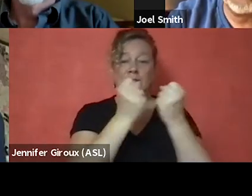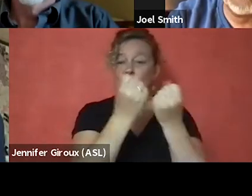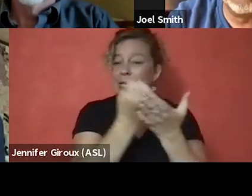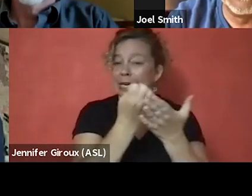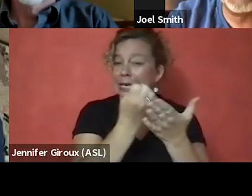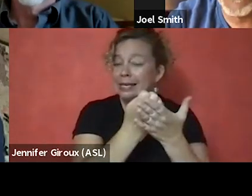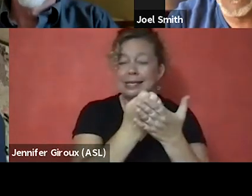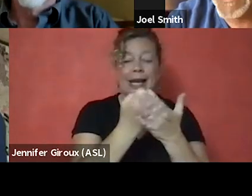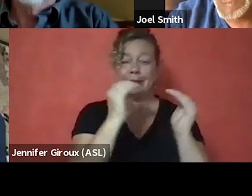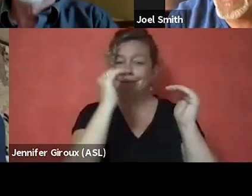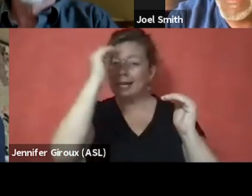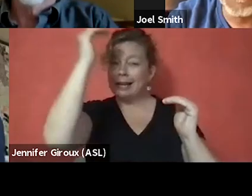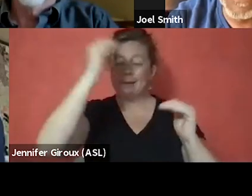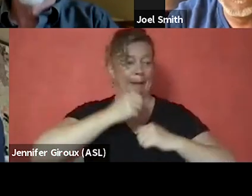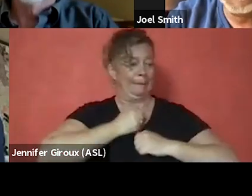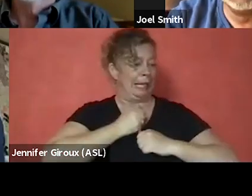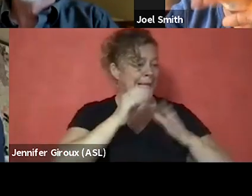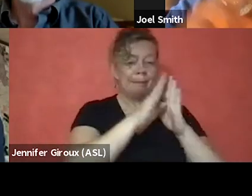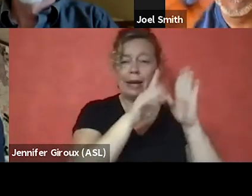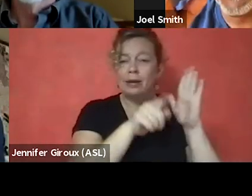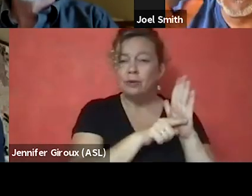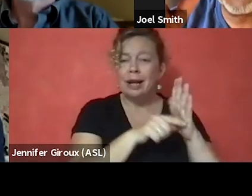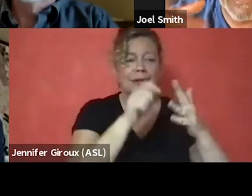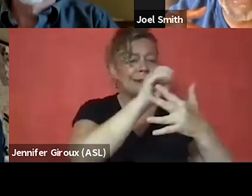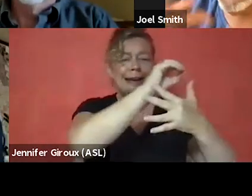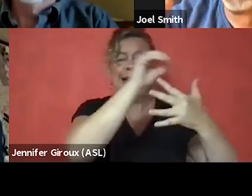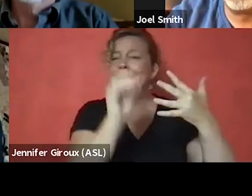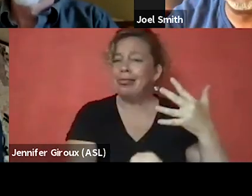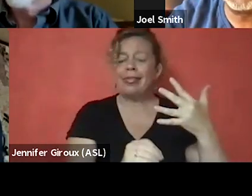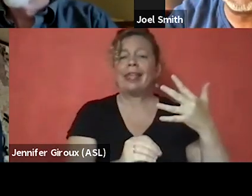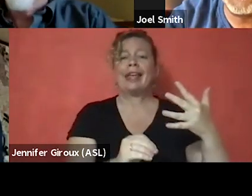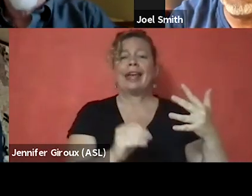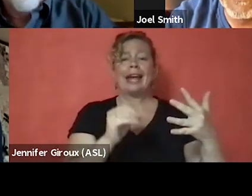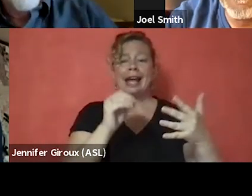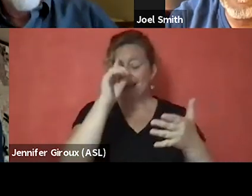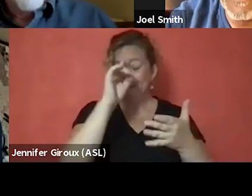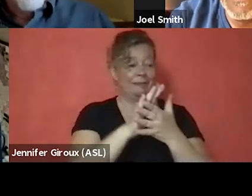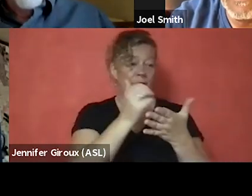my military background, none of these things I did not believe he could help me.